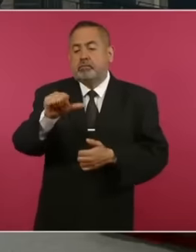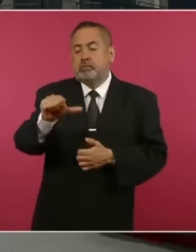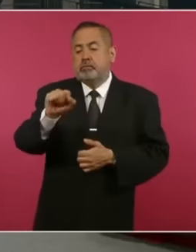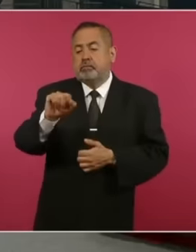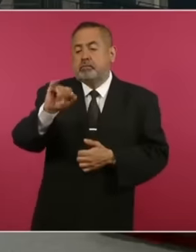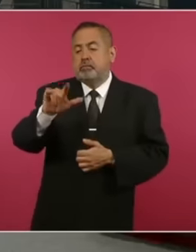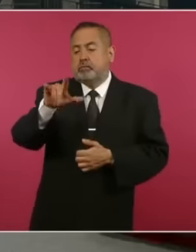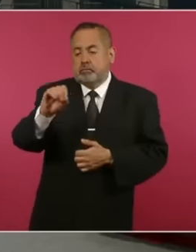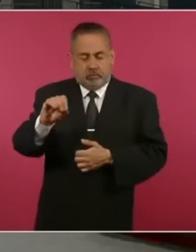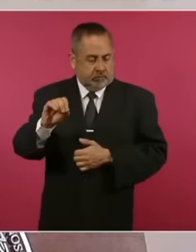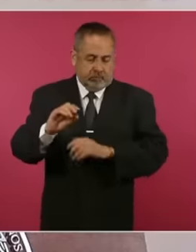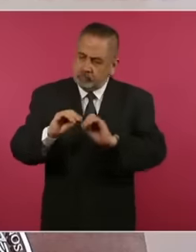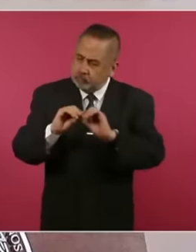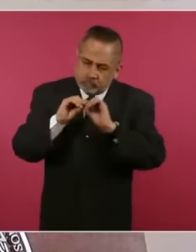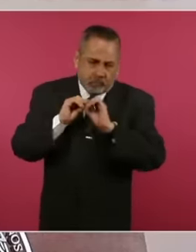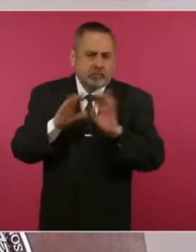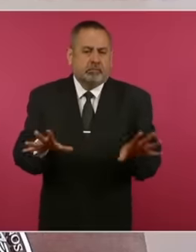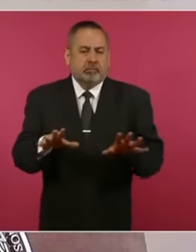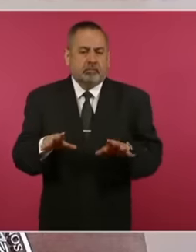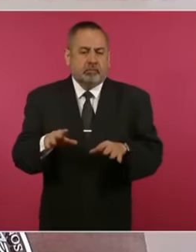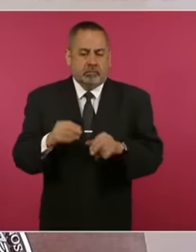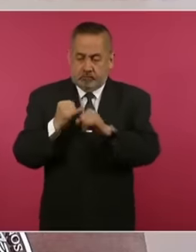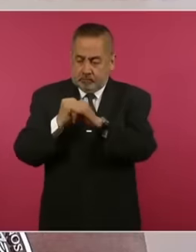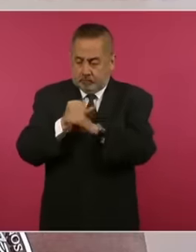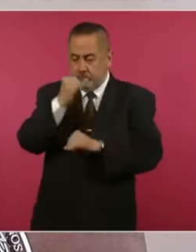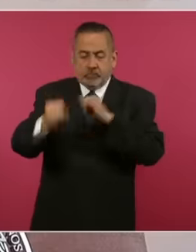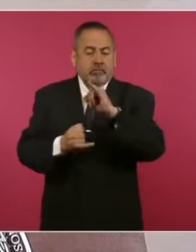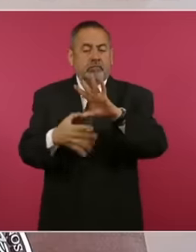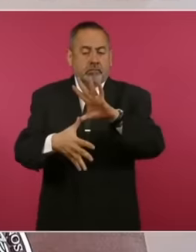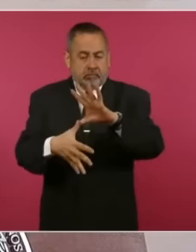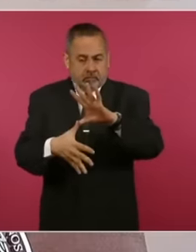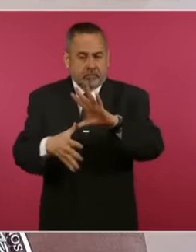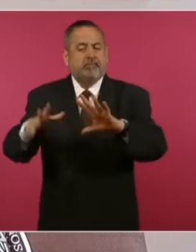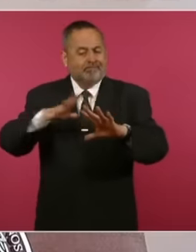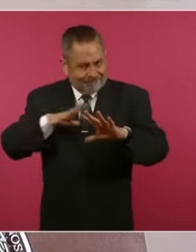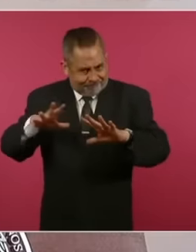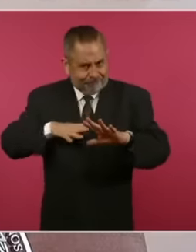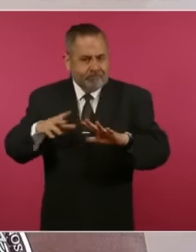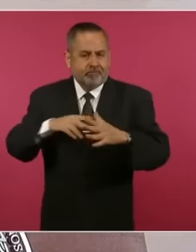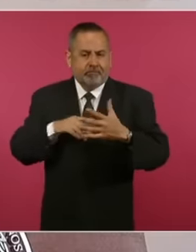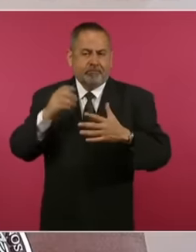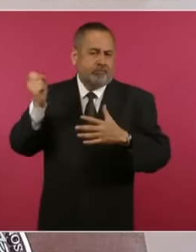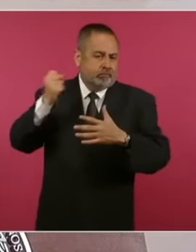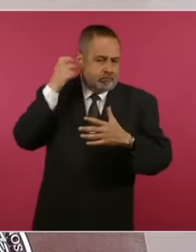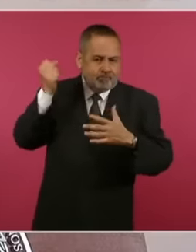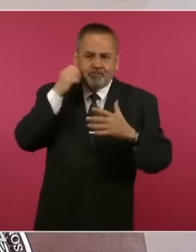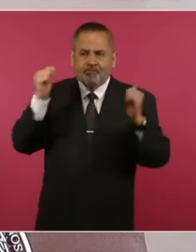is eminently inter-American there are forums that we are exploring that we can resort to